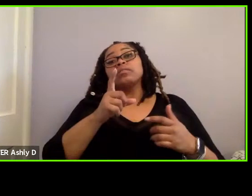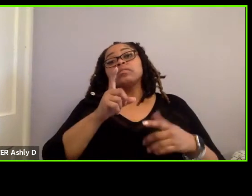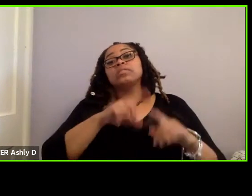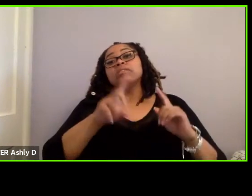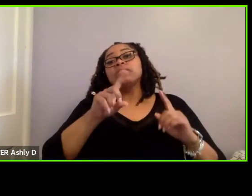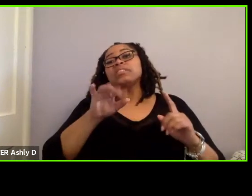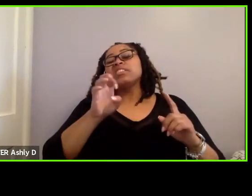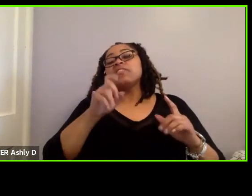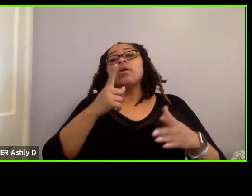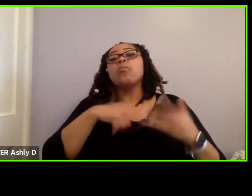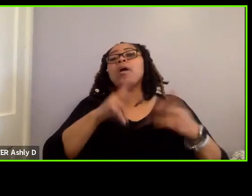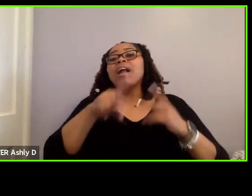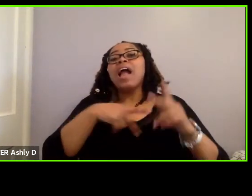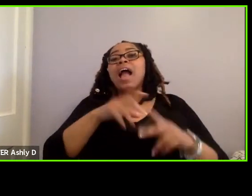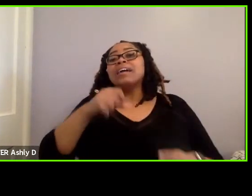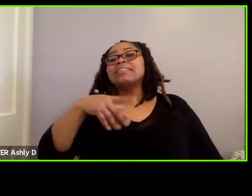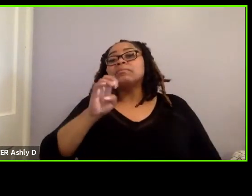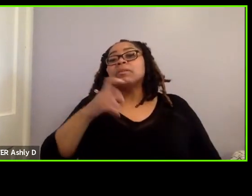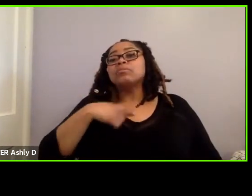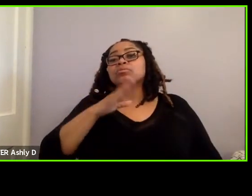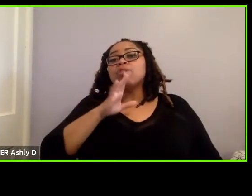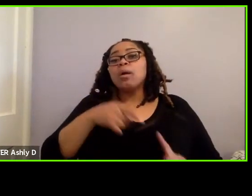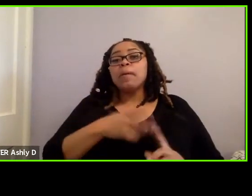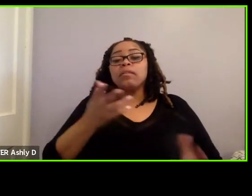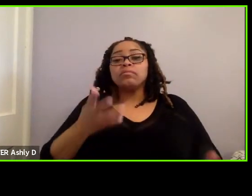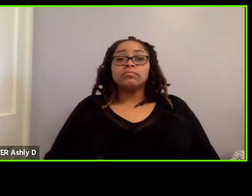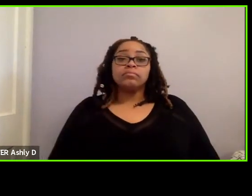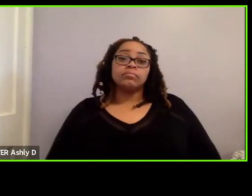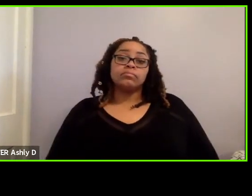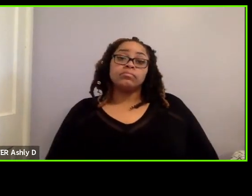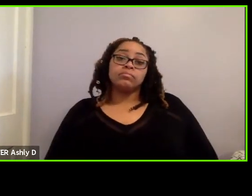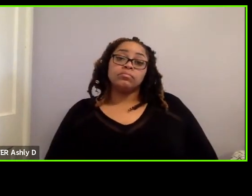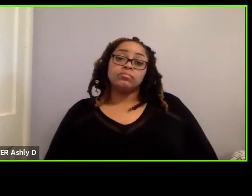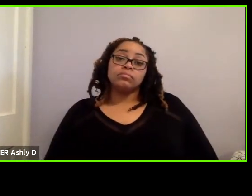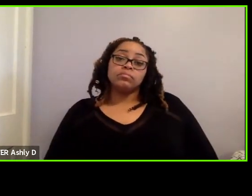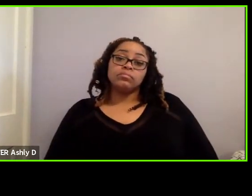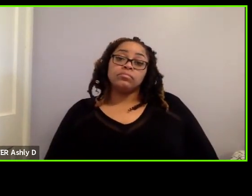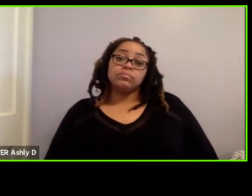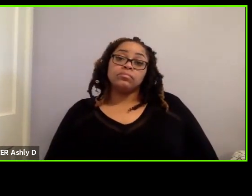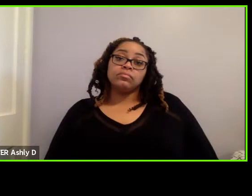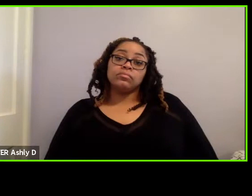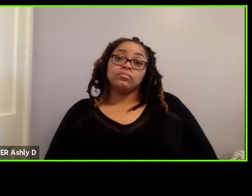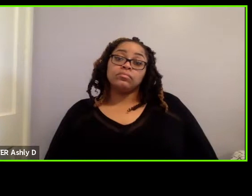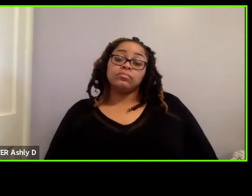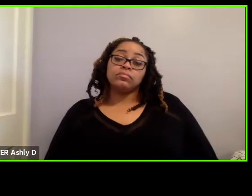of space are we talking about?